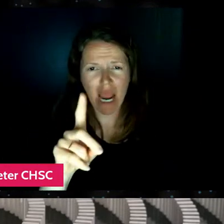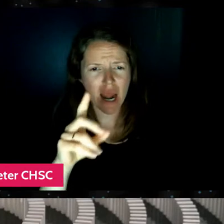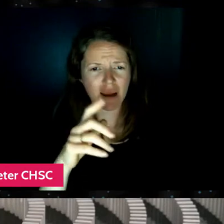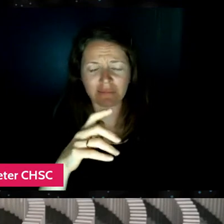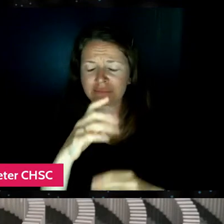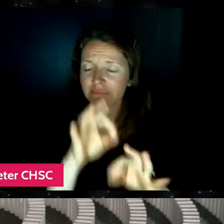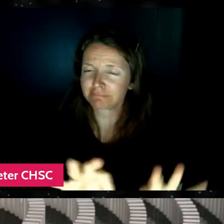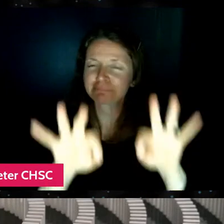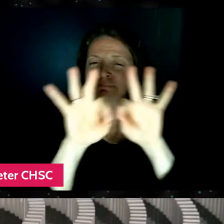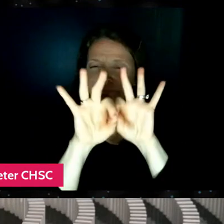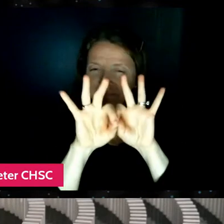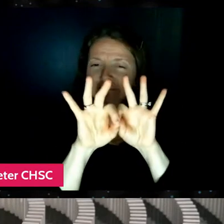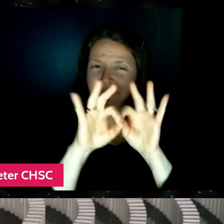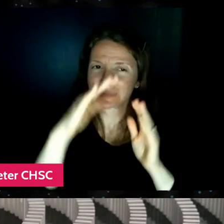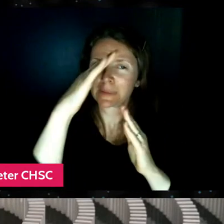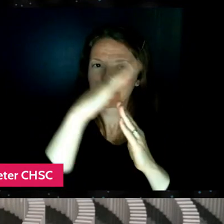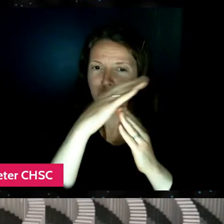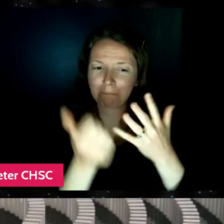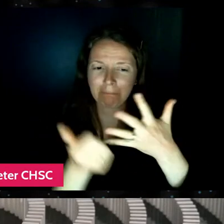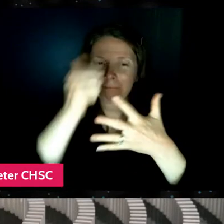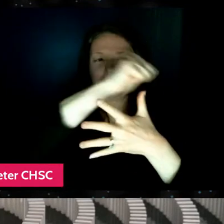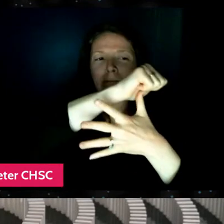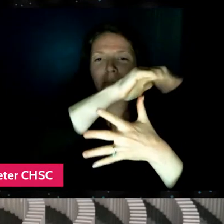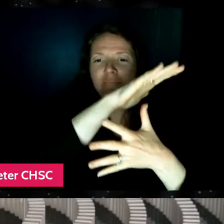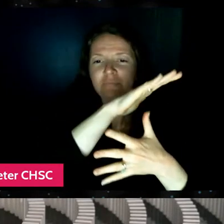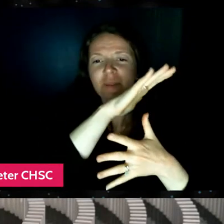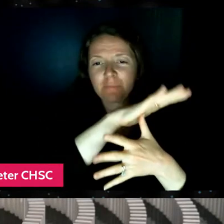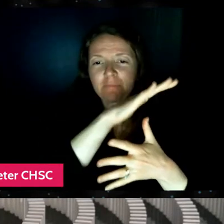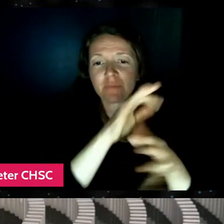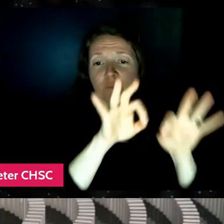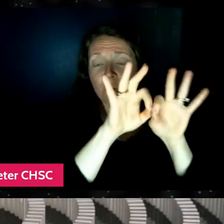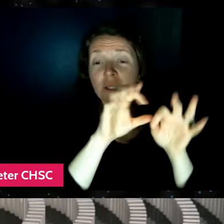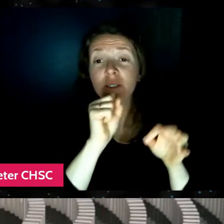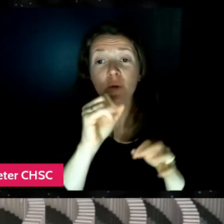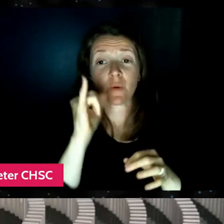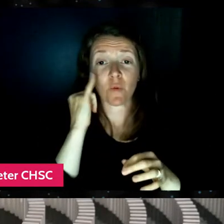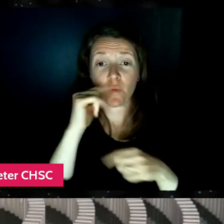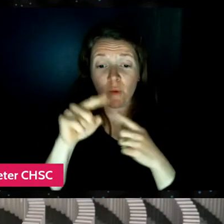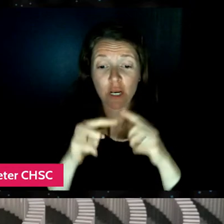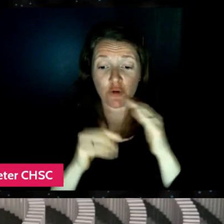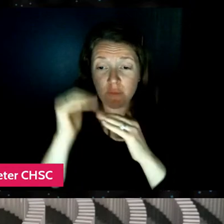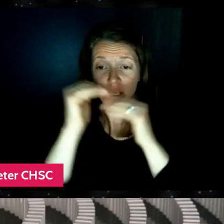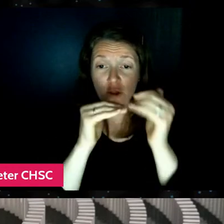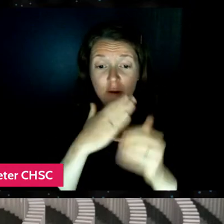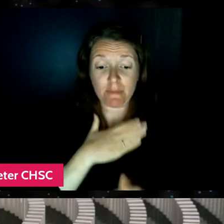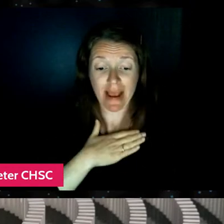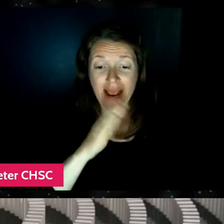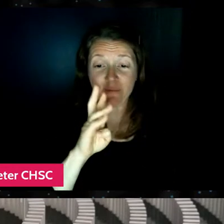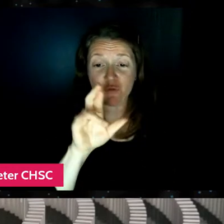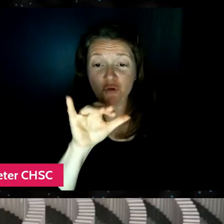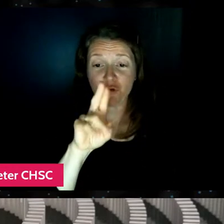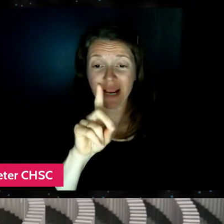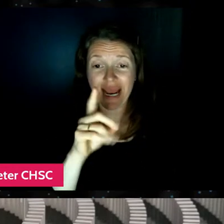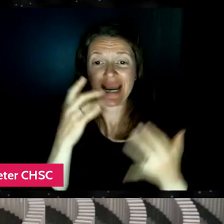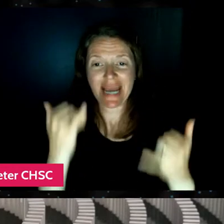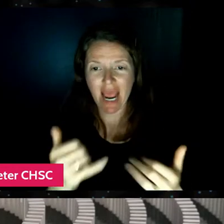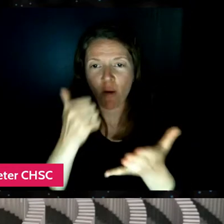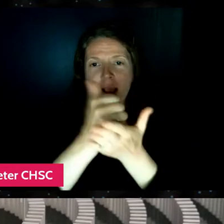And you know, if you can use what you've built in your brand to help others and create things beyond that and build your business,